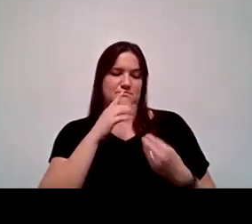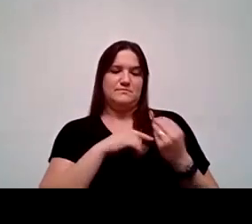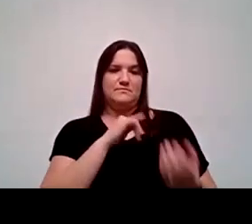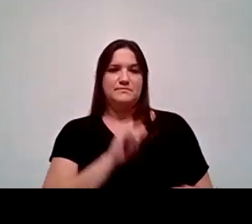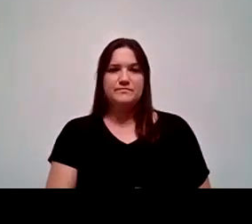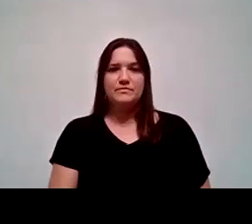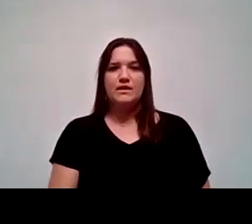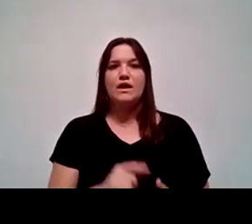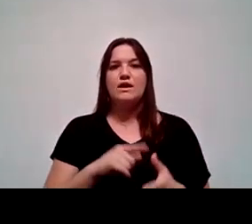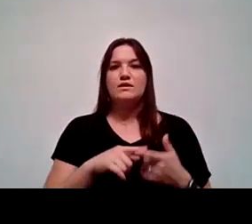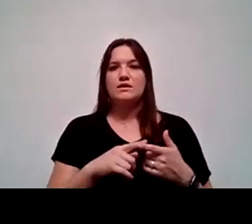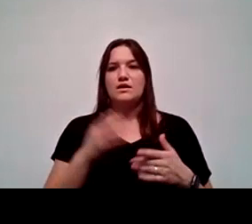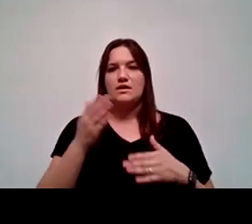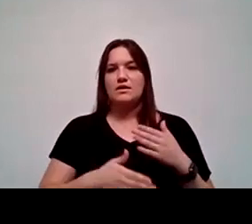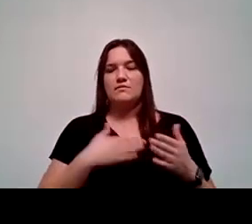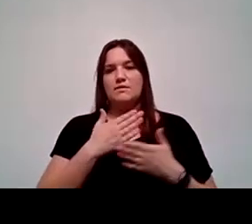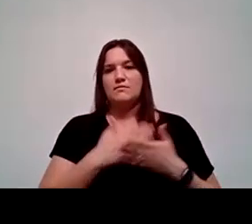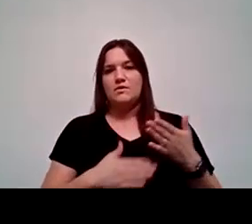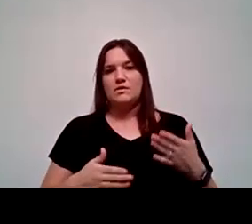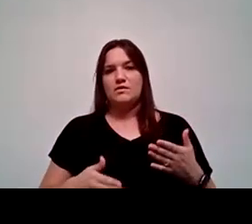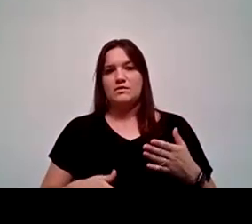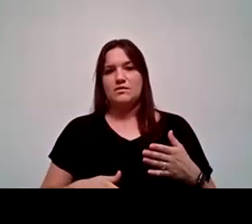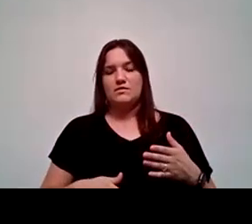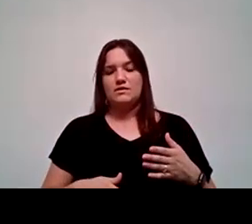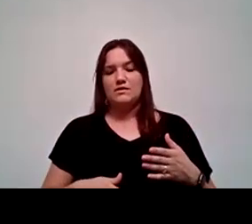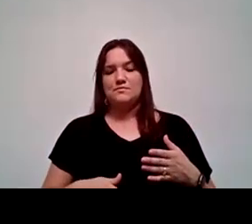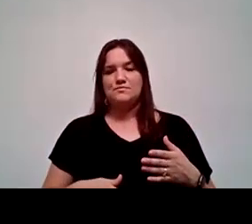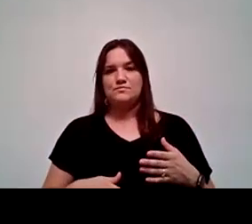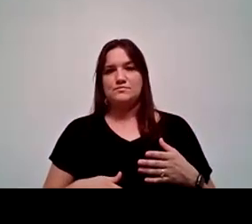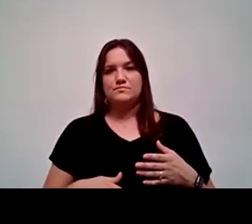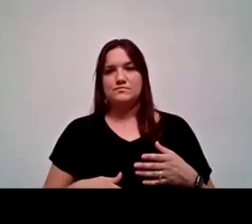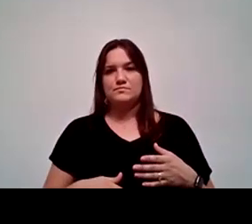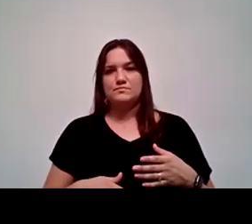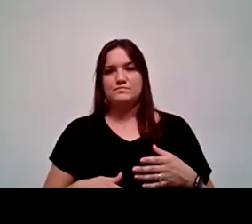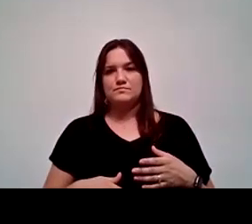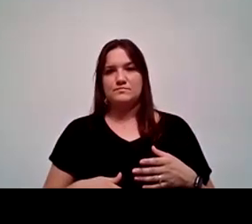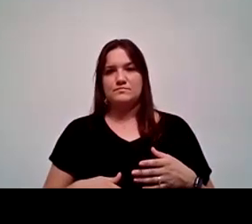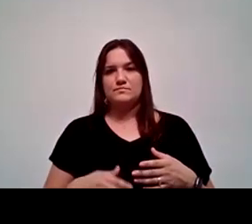And I just will end on my piece is that, you know, Hispanic servingness